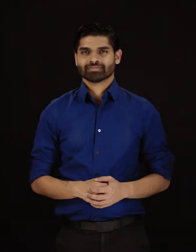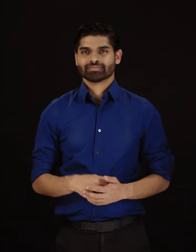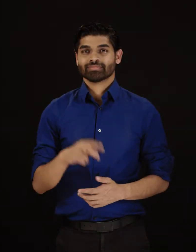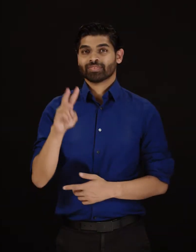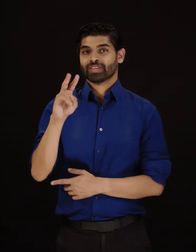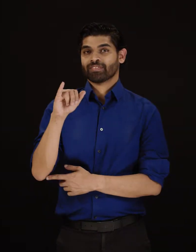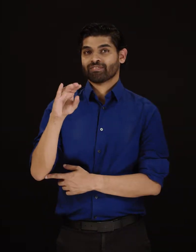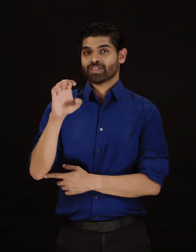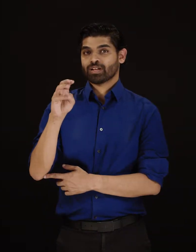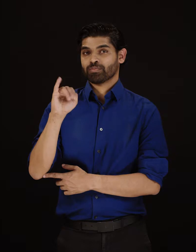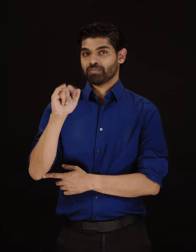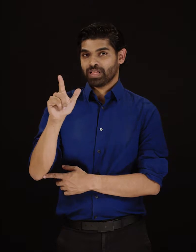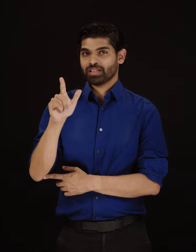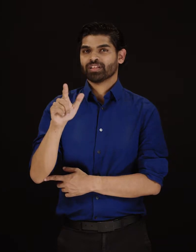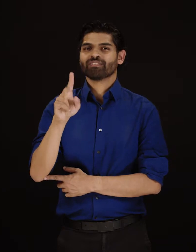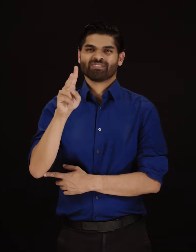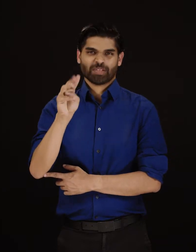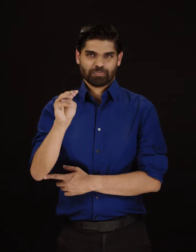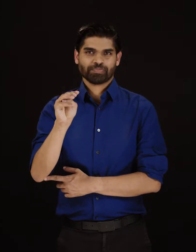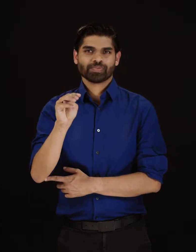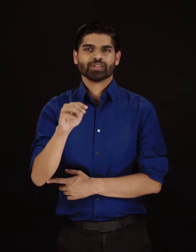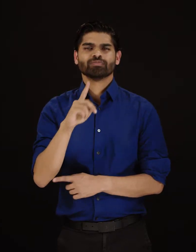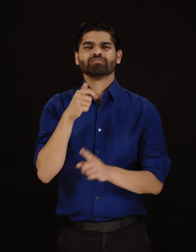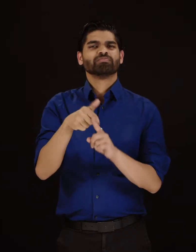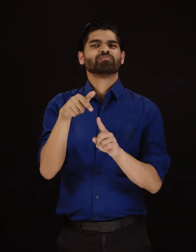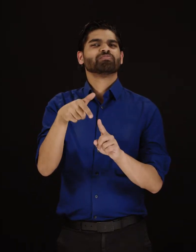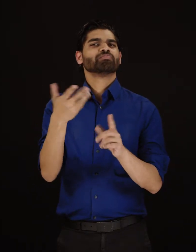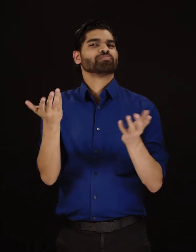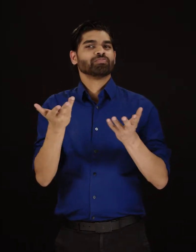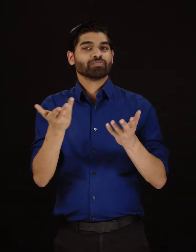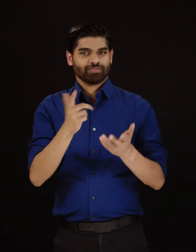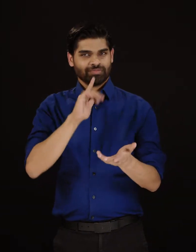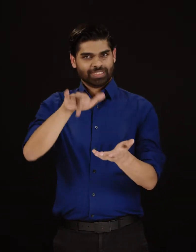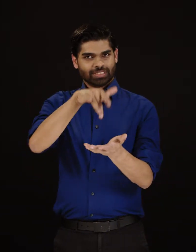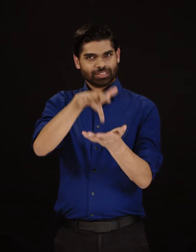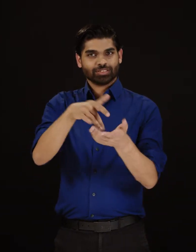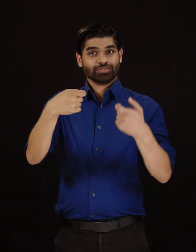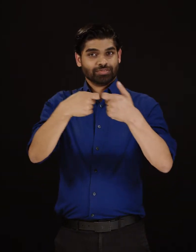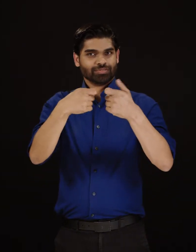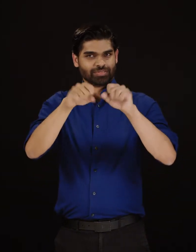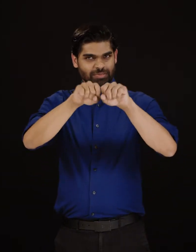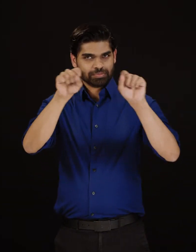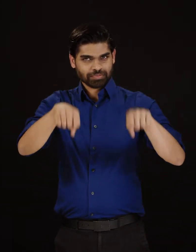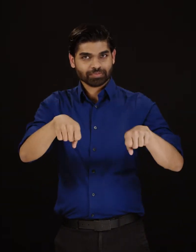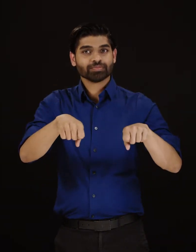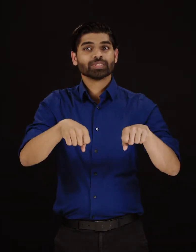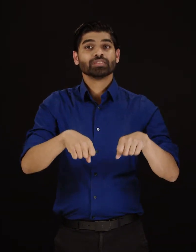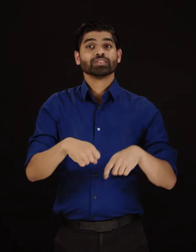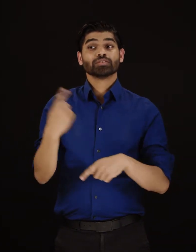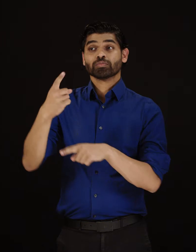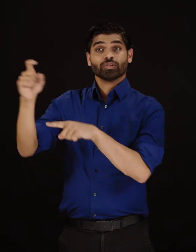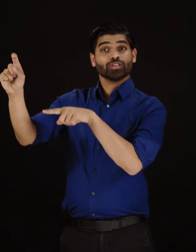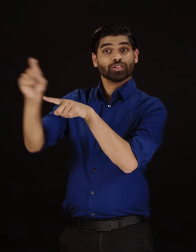Voicemail is a centralized electronic system that can store voice messages from callers.